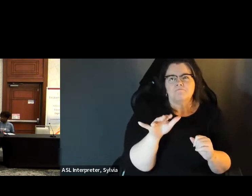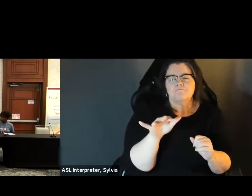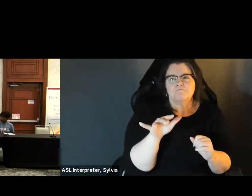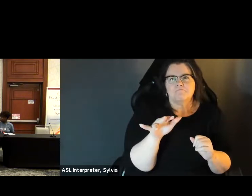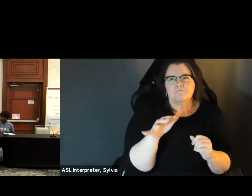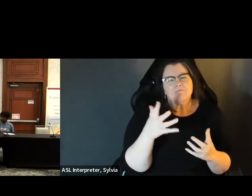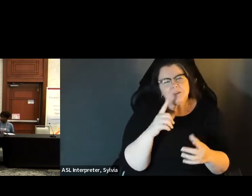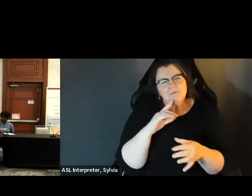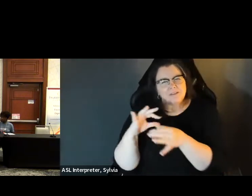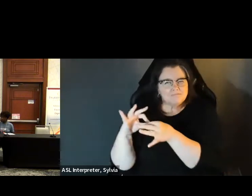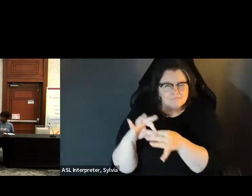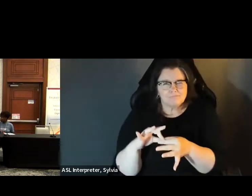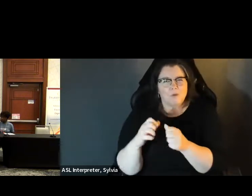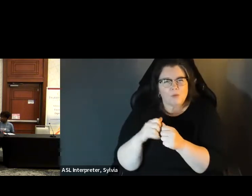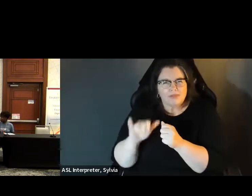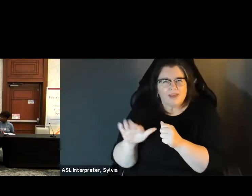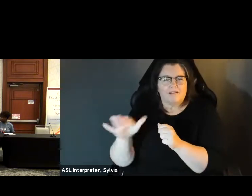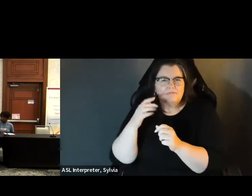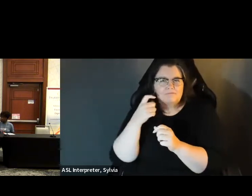Great. Thank you so much. I would like to pose a question going off of that. would like to pose a question